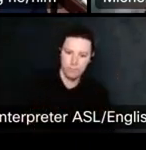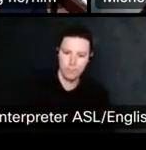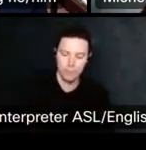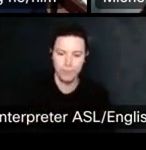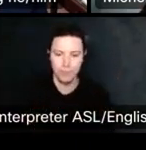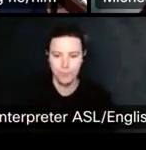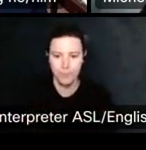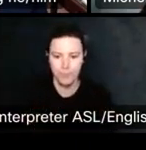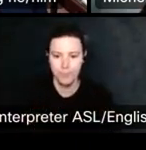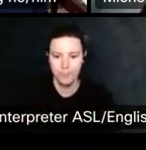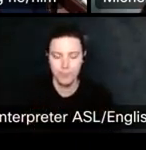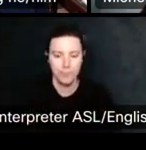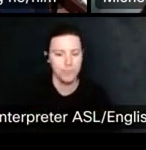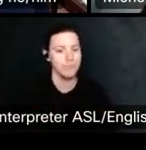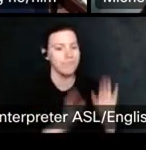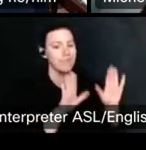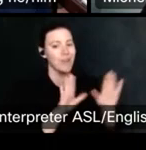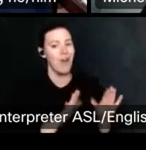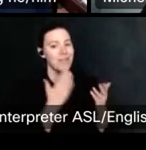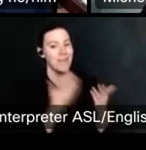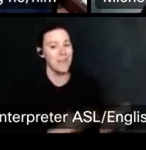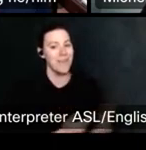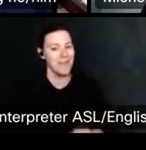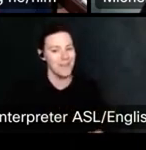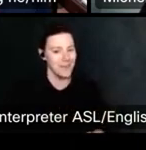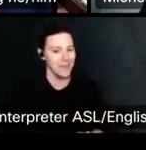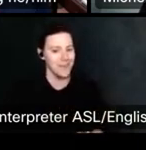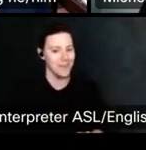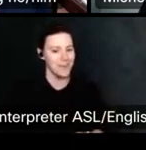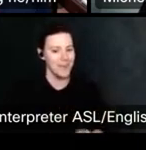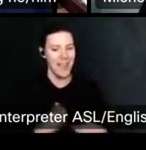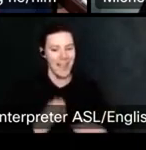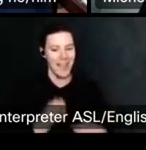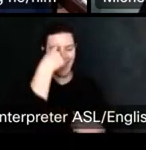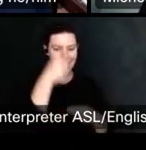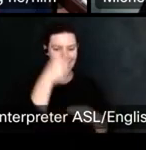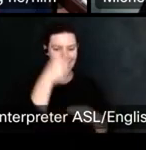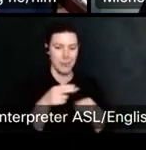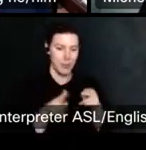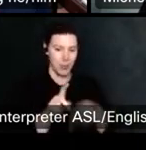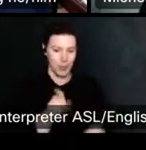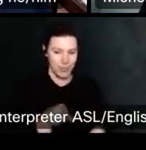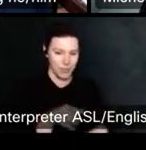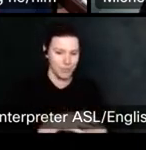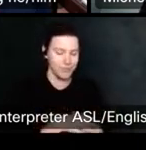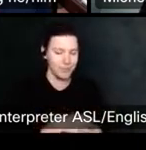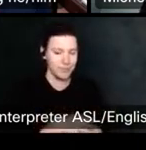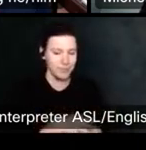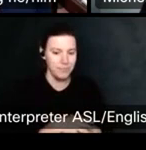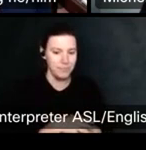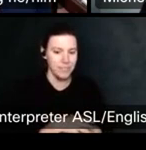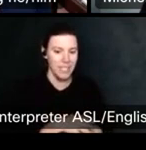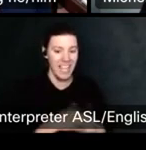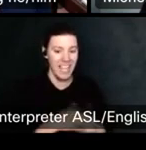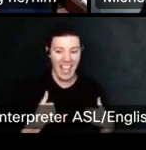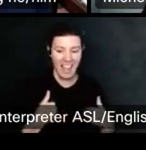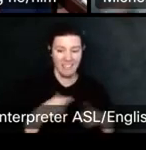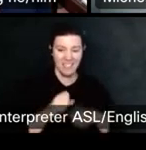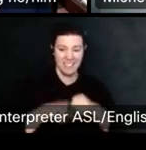Awesome, thank you. Um, and then 1, I think it's a really quick question here. Is there a statute of limitations on Barra specifically? That's the.